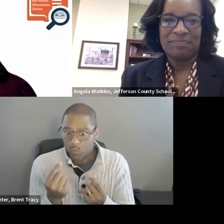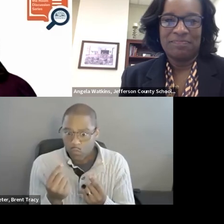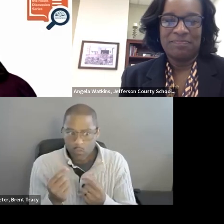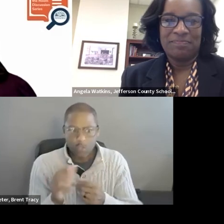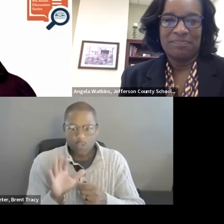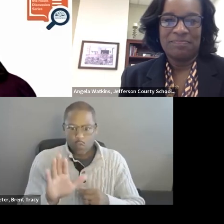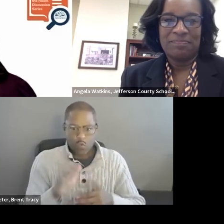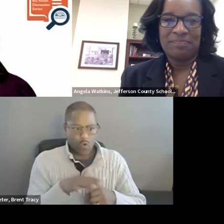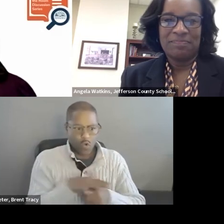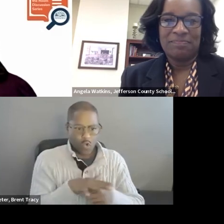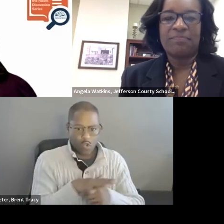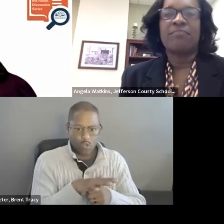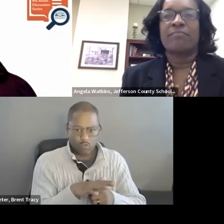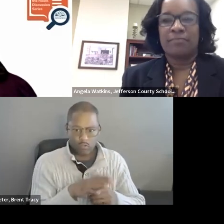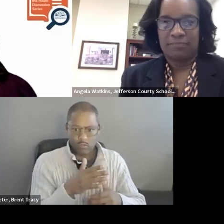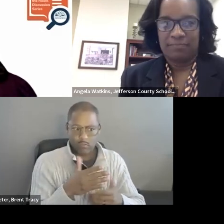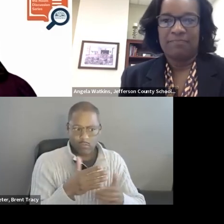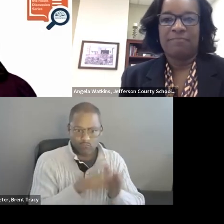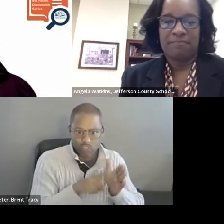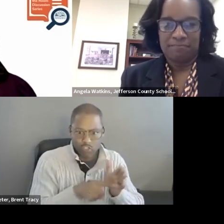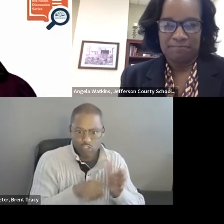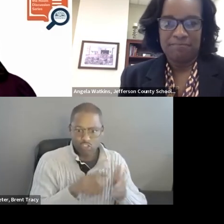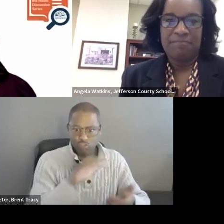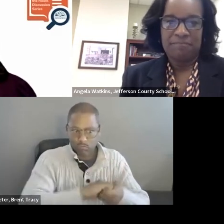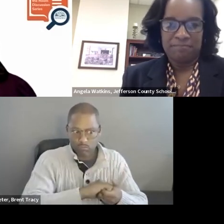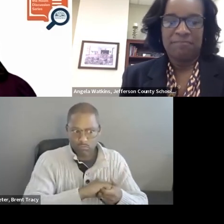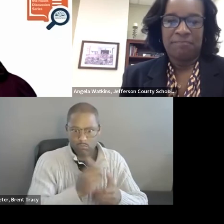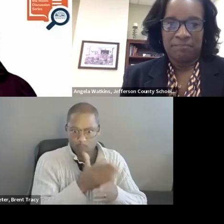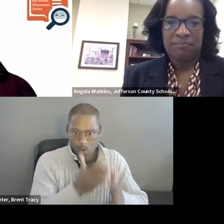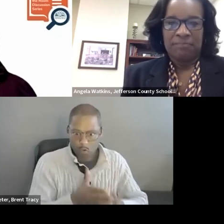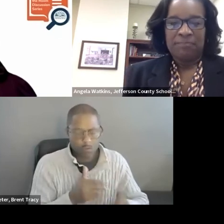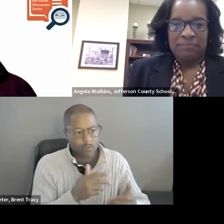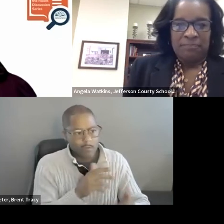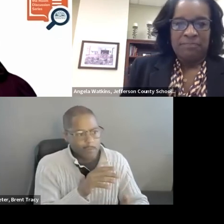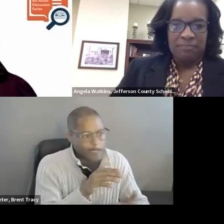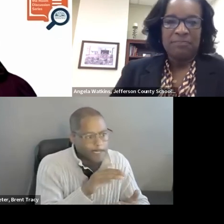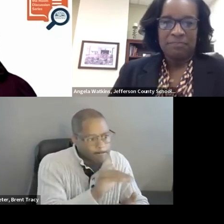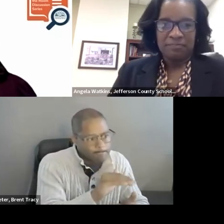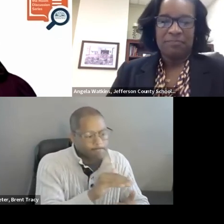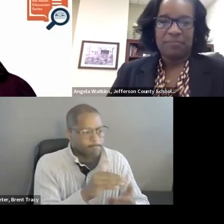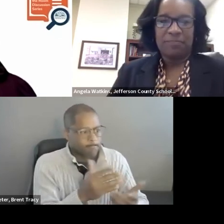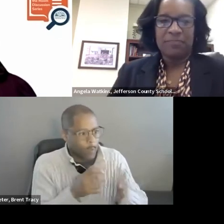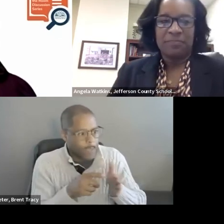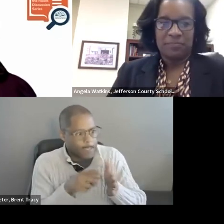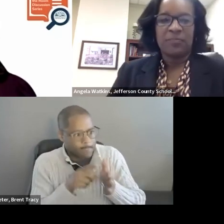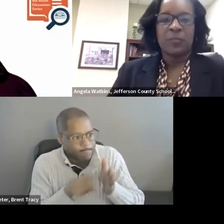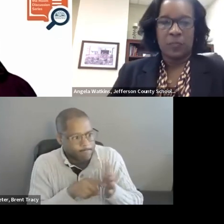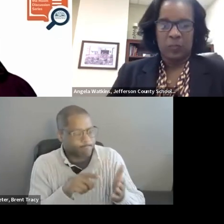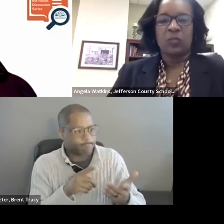partners and seeing if you can find somebody to help partner with you on studying the implementation and impact.